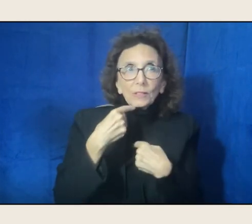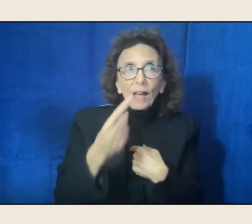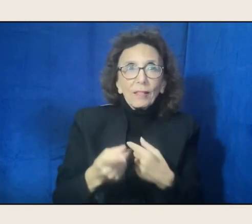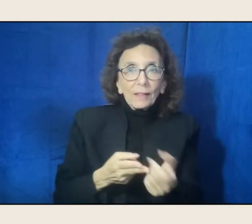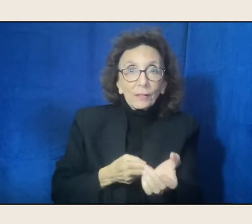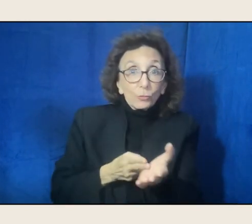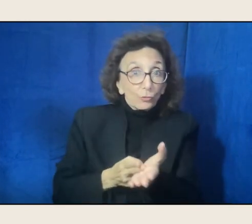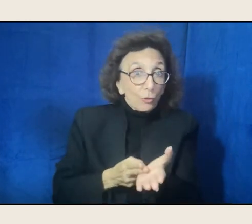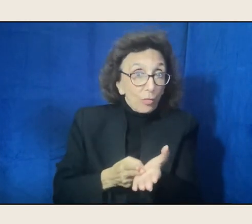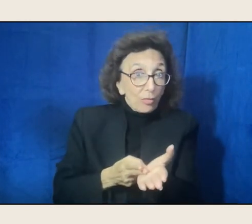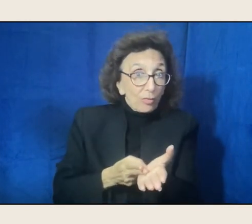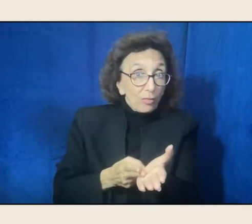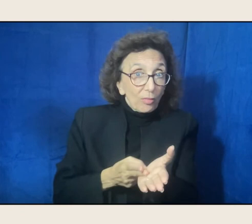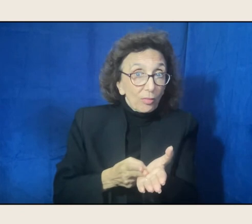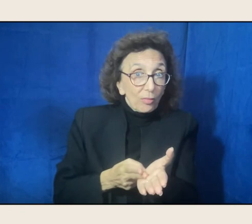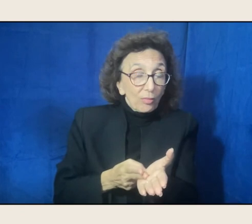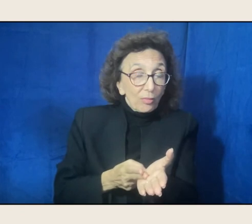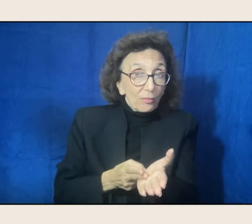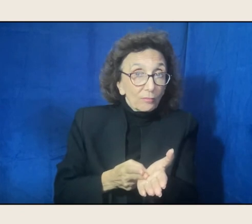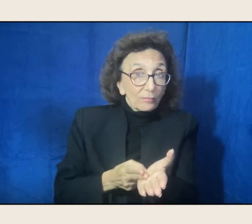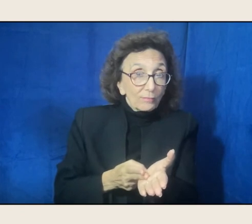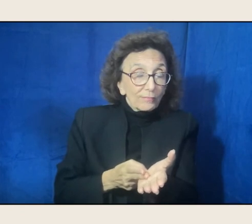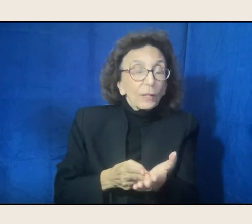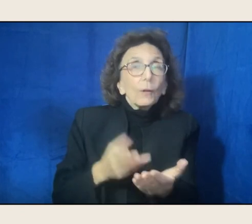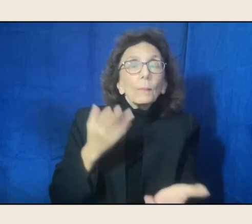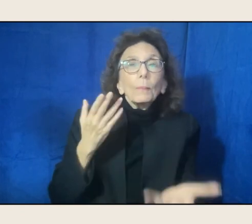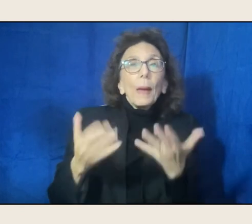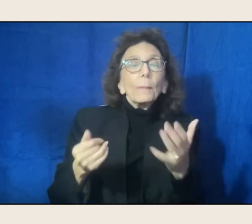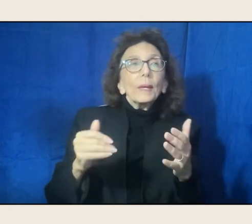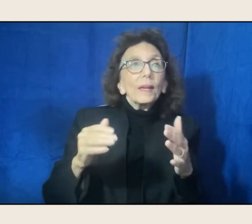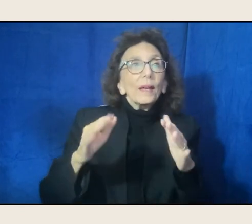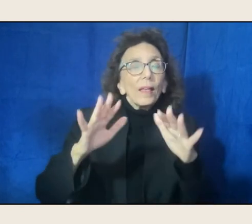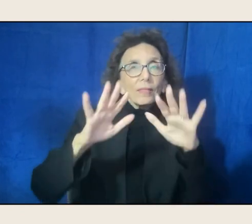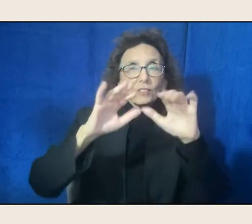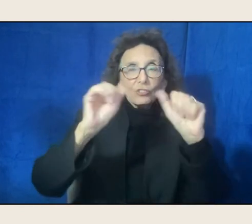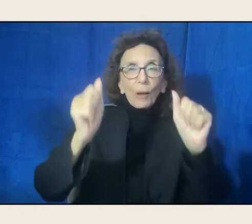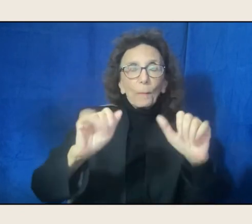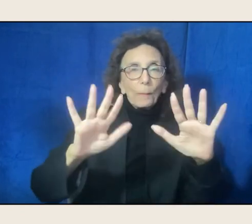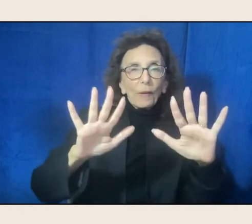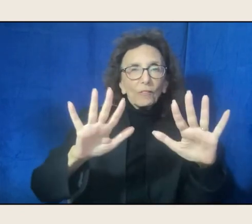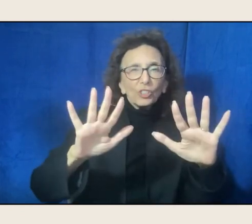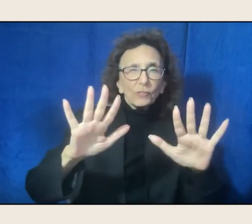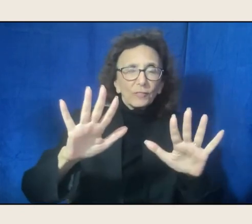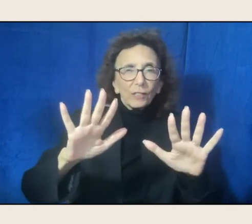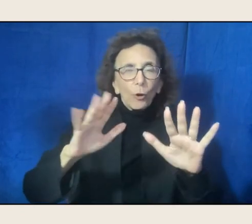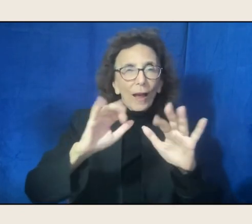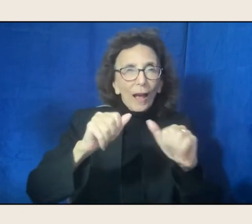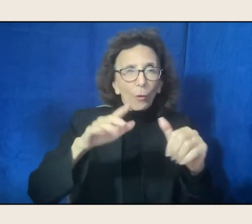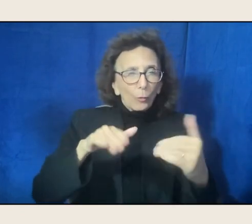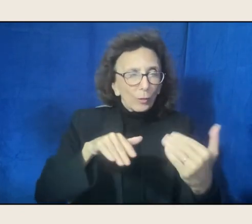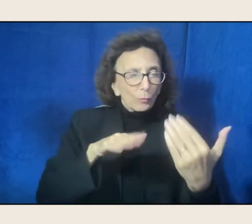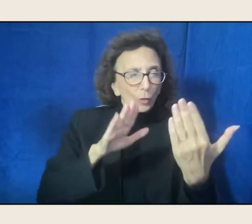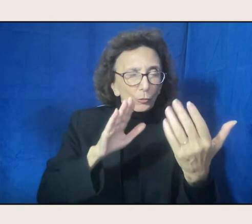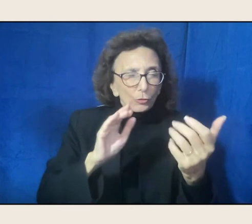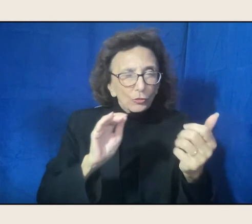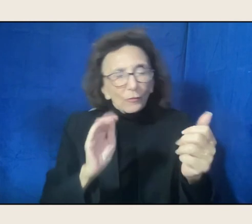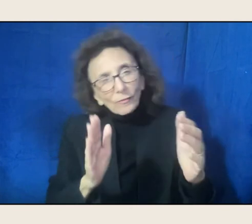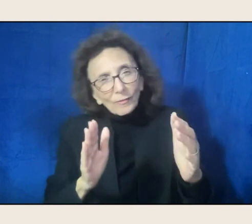We might shift the form, or shift the way of approach that could be problematic.